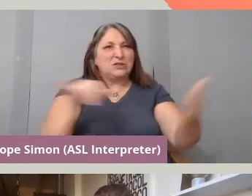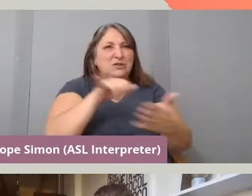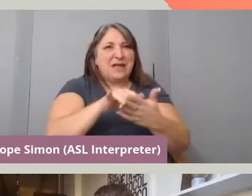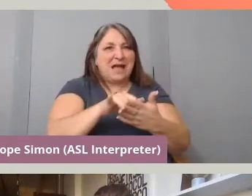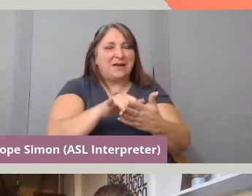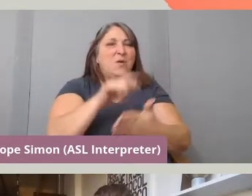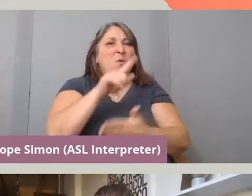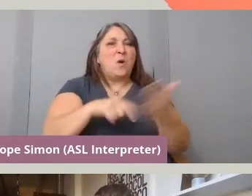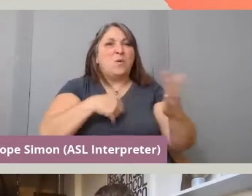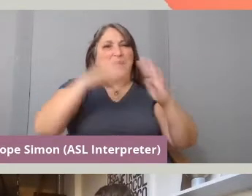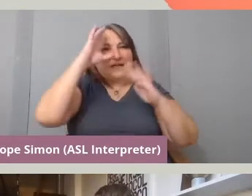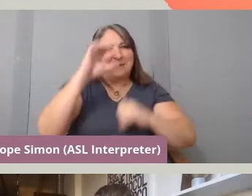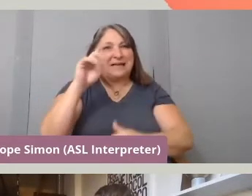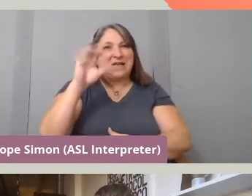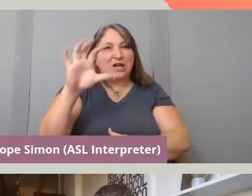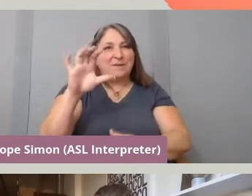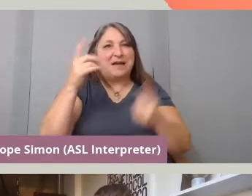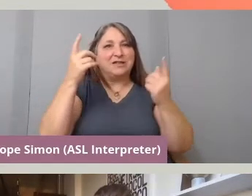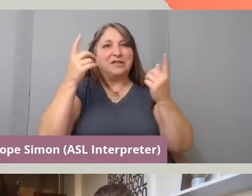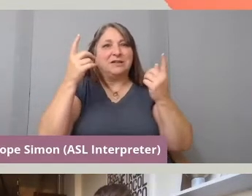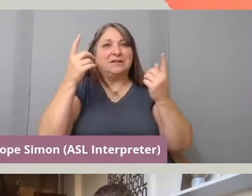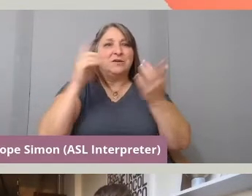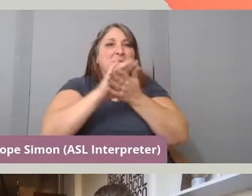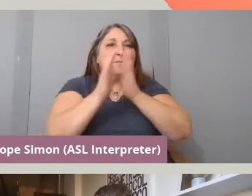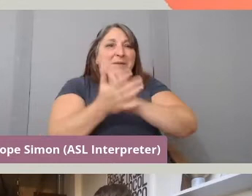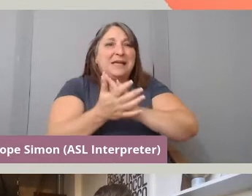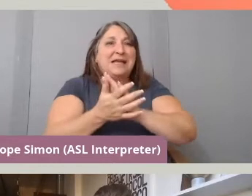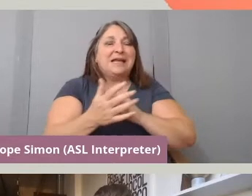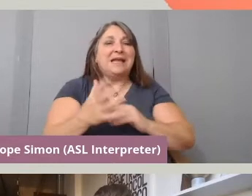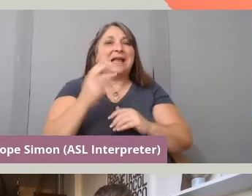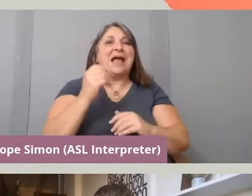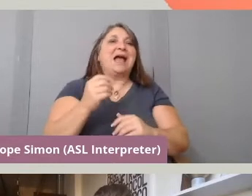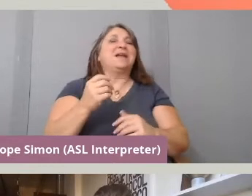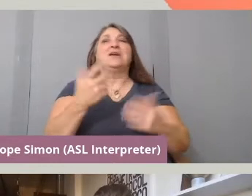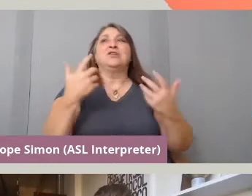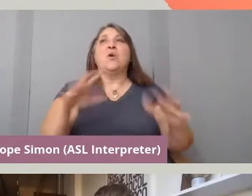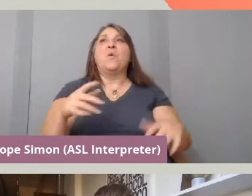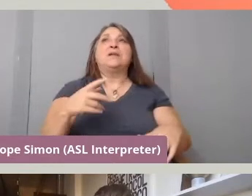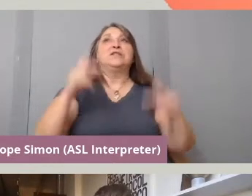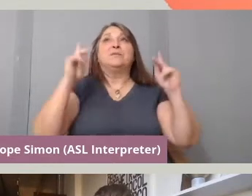and expect the standard of on you know a talking head. And I knew that would be a challenge